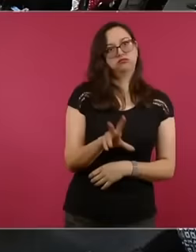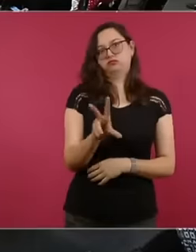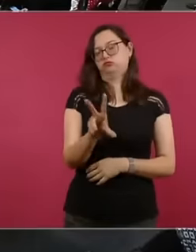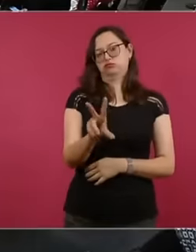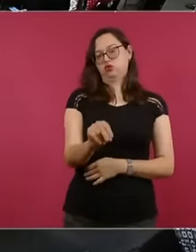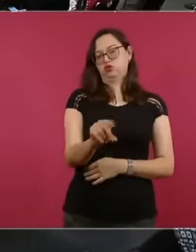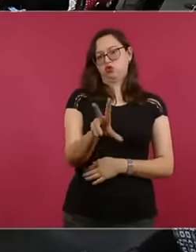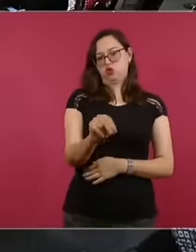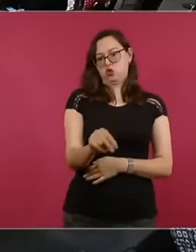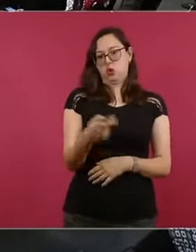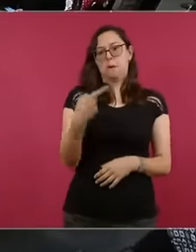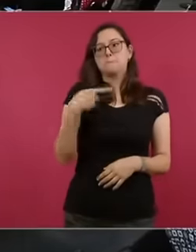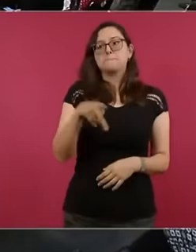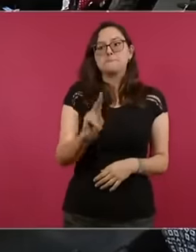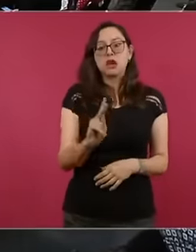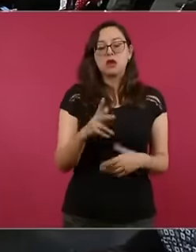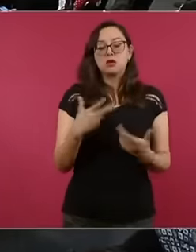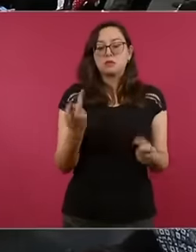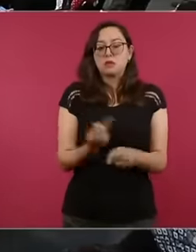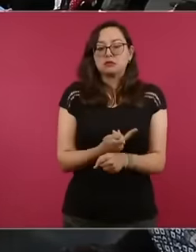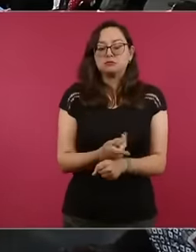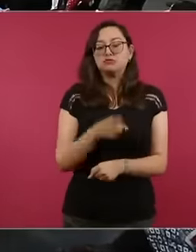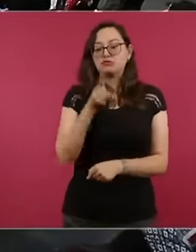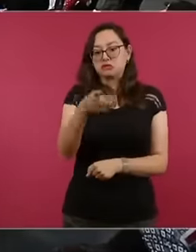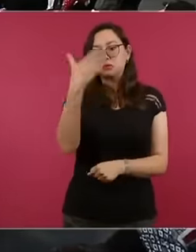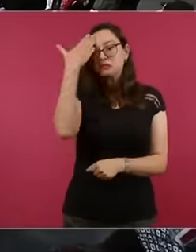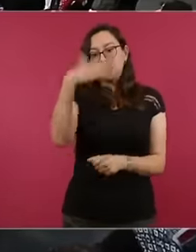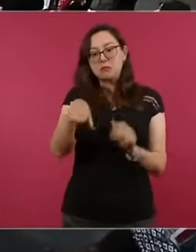What I want to point out to you is that even though you know all these guidelines and with all the